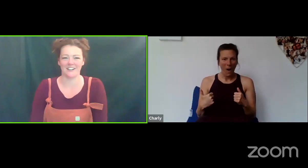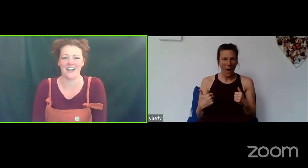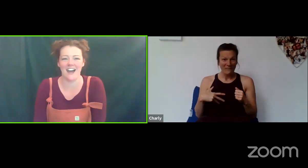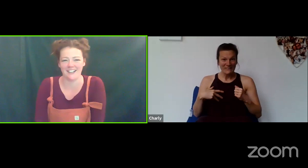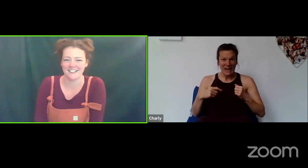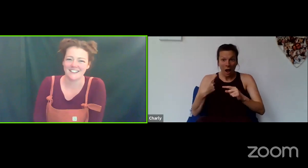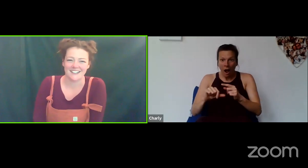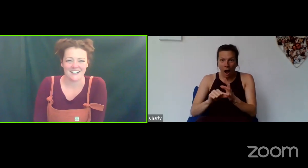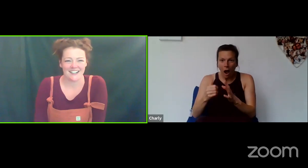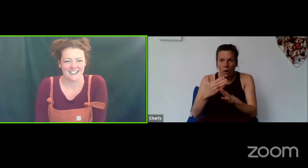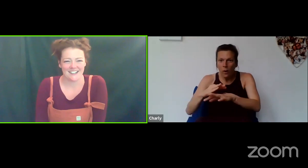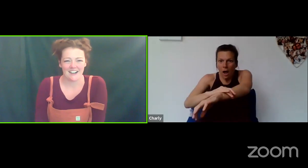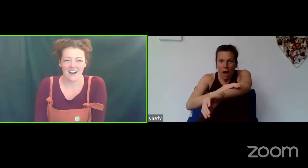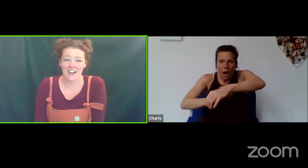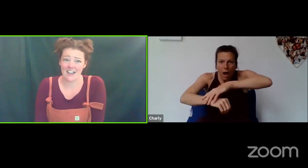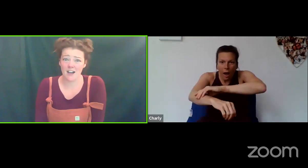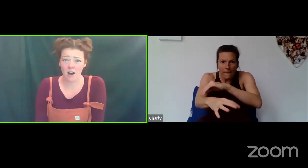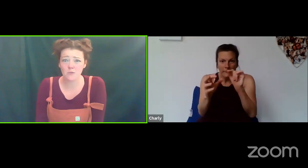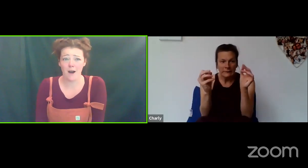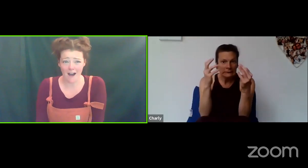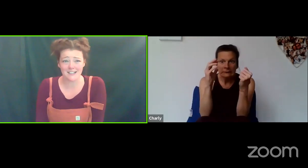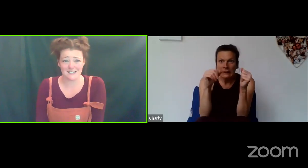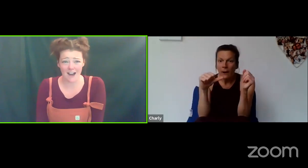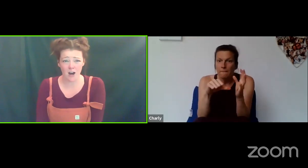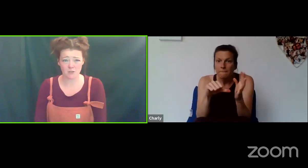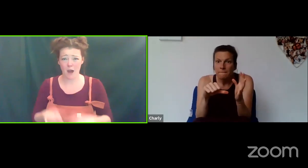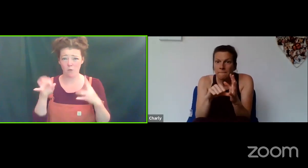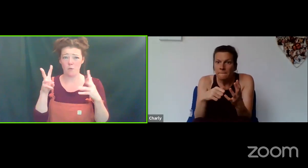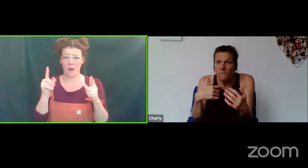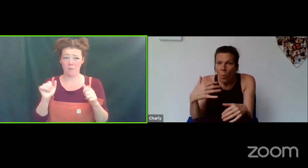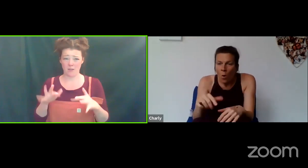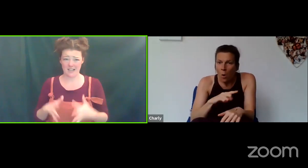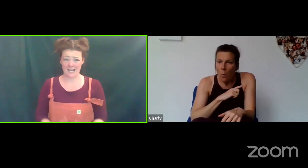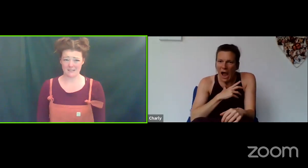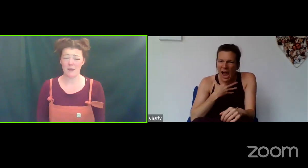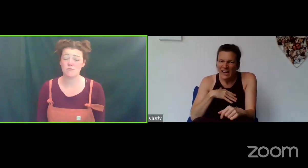It's hard work isn't it, hard work warming up those hands? But it's